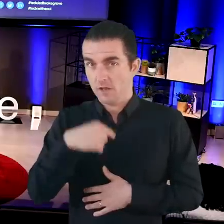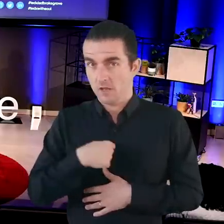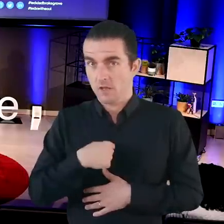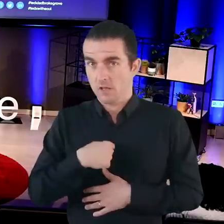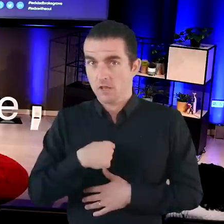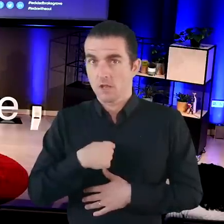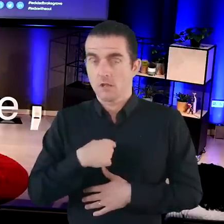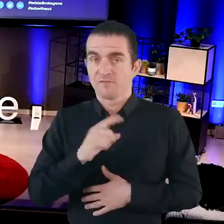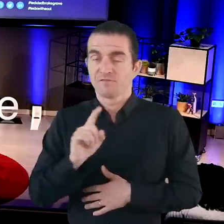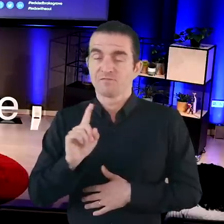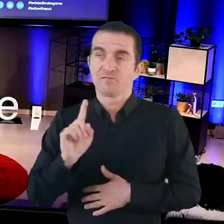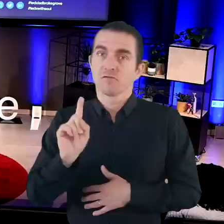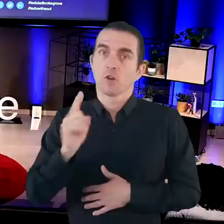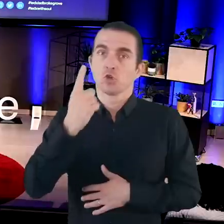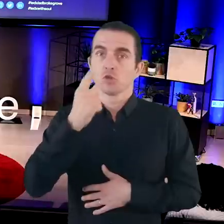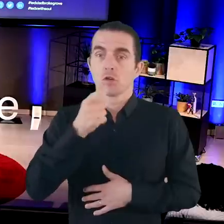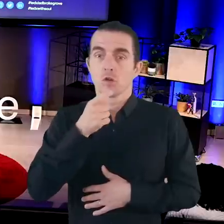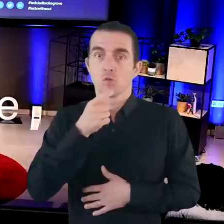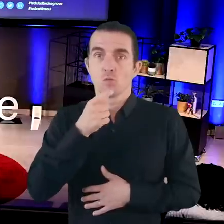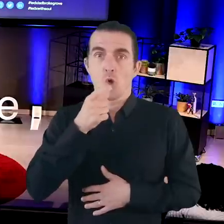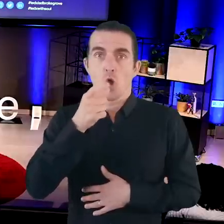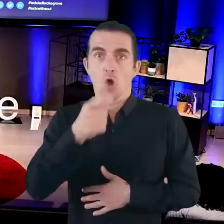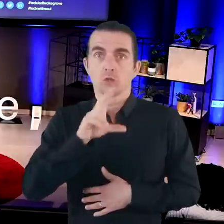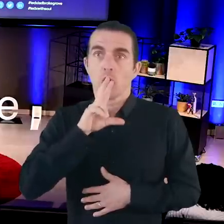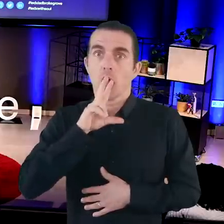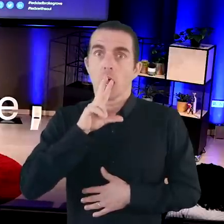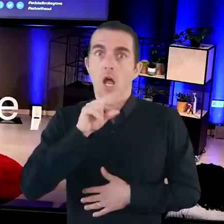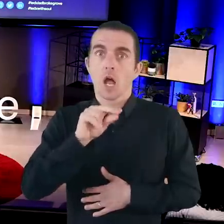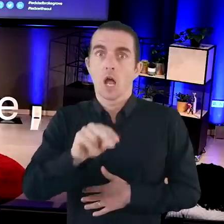And at the age of 11, I say my first word: